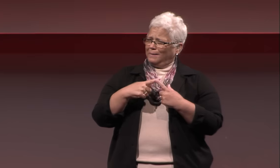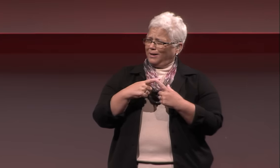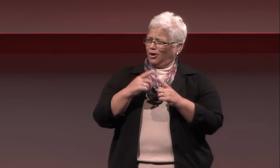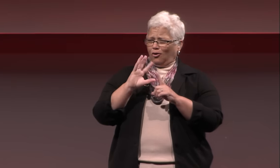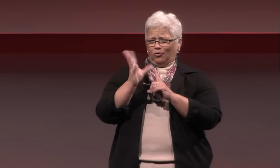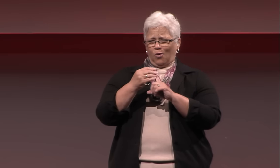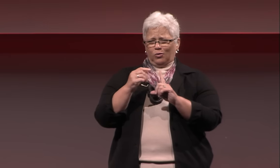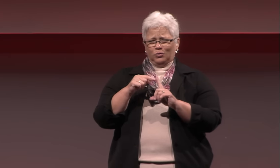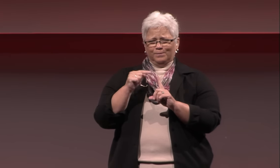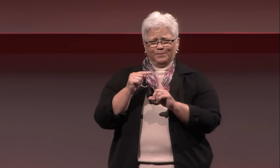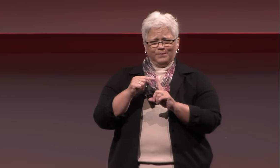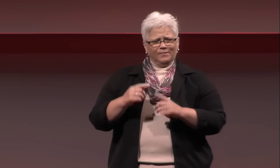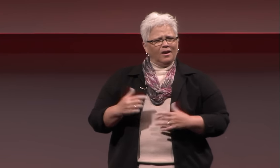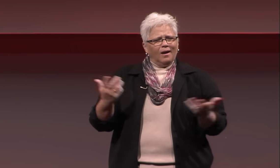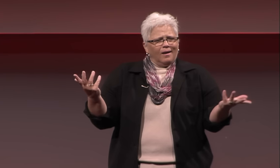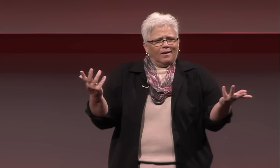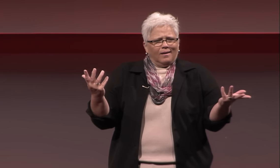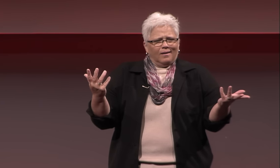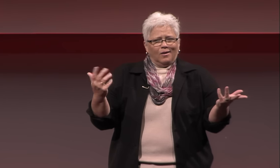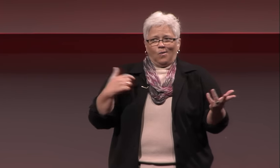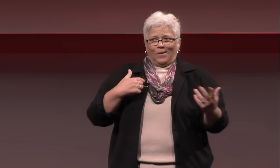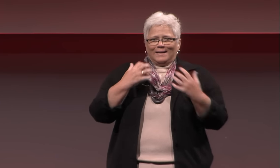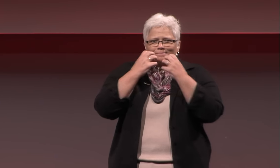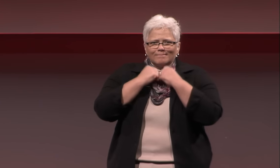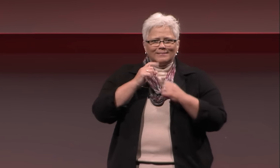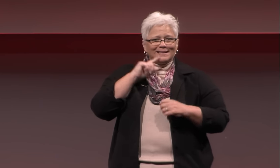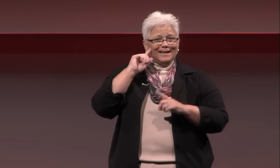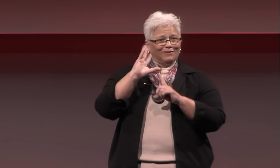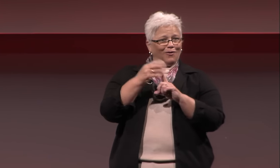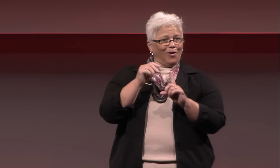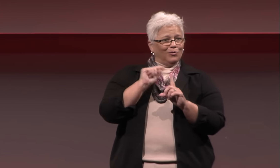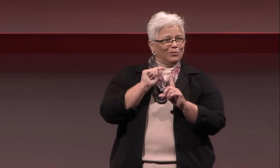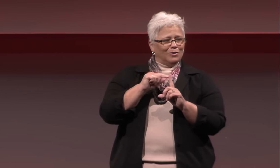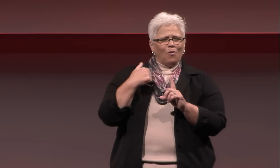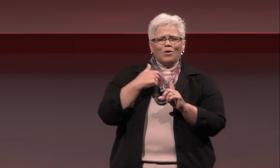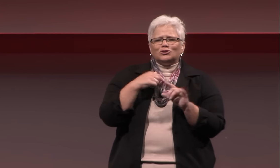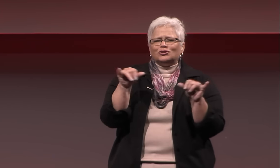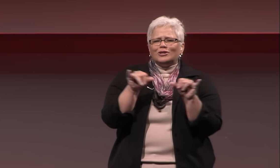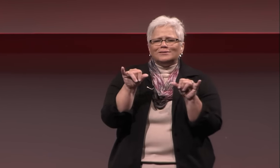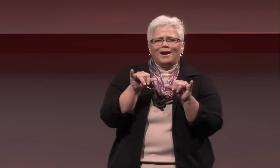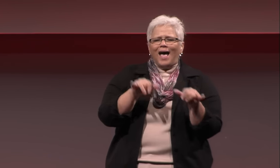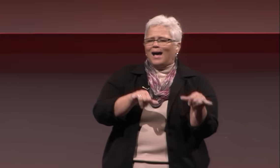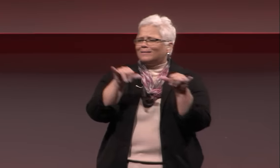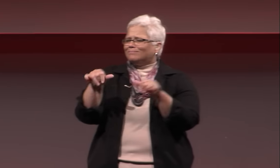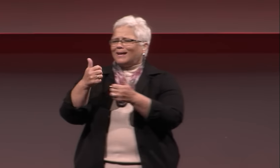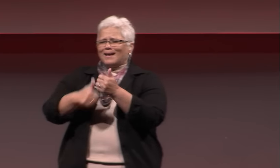When I talk about culture, what do I mean by that I love Deaf culture?